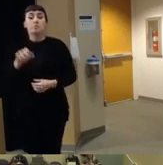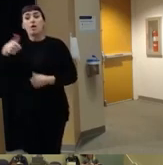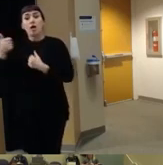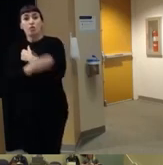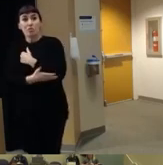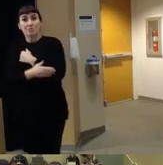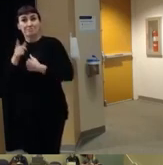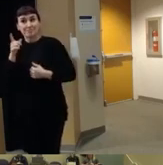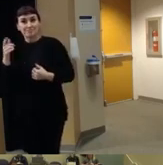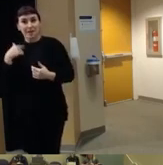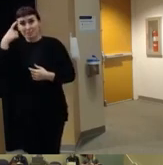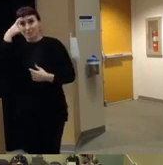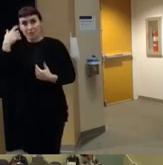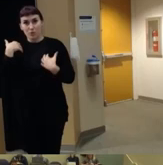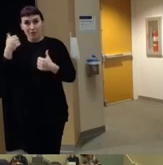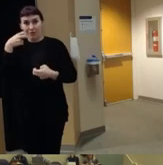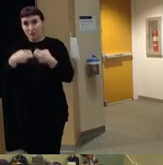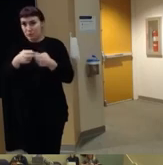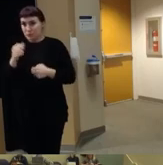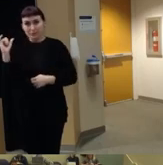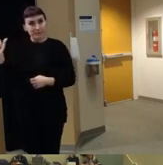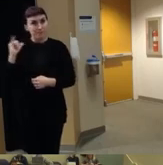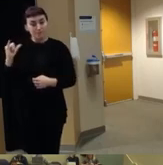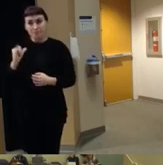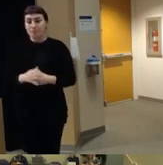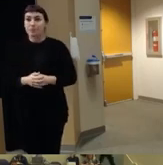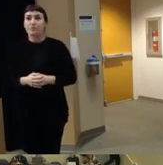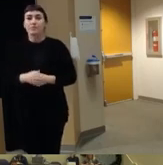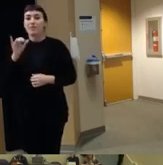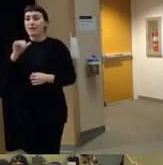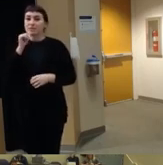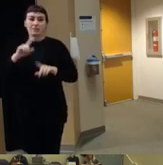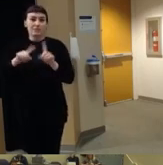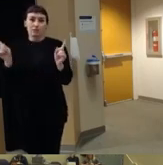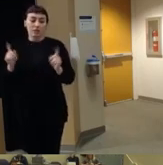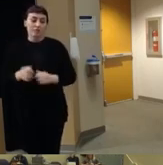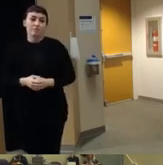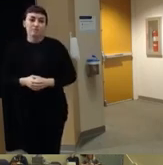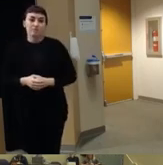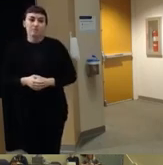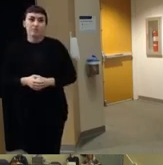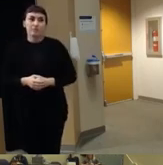mental health issues um the same as us uh they that is not different um what is different is